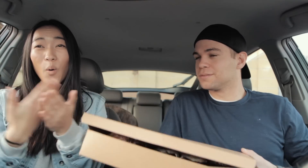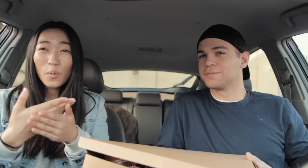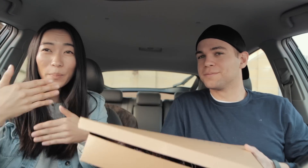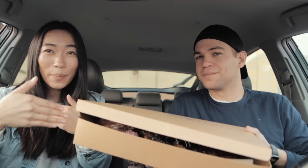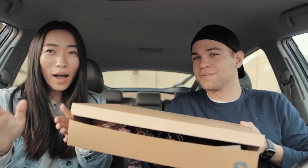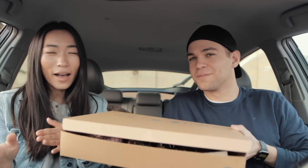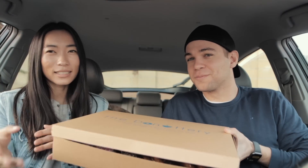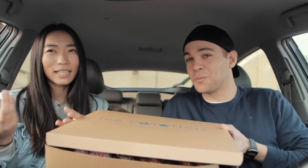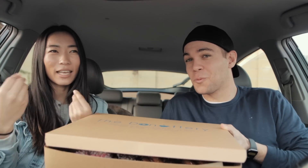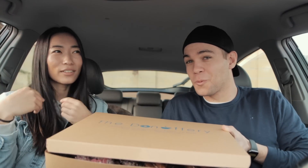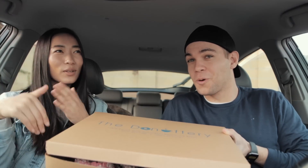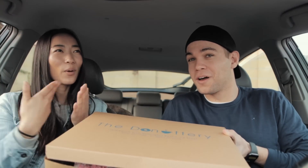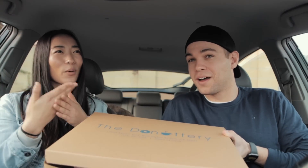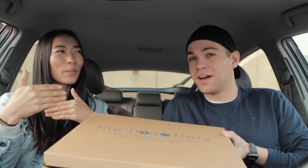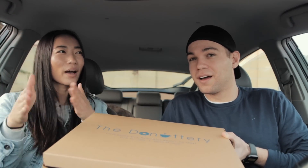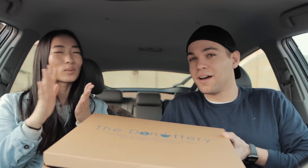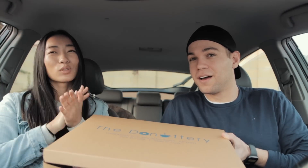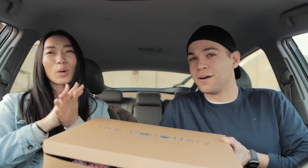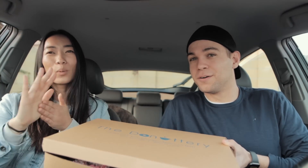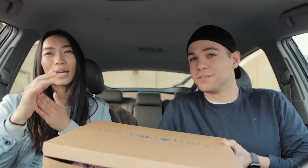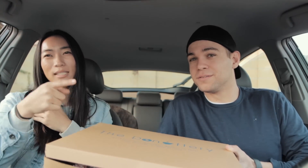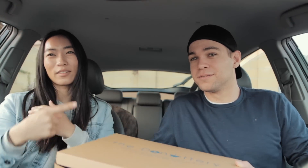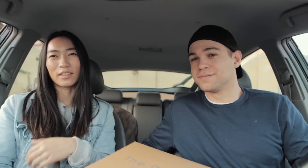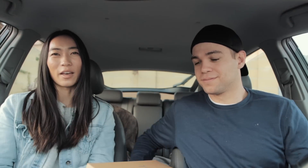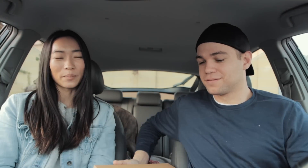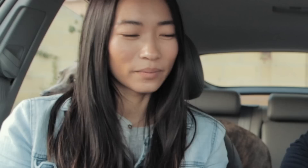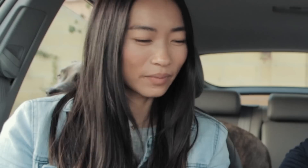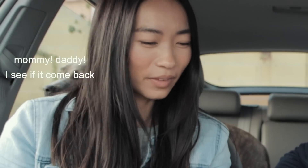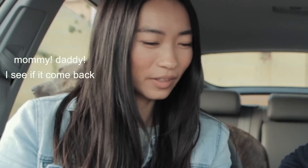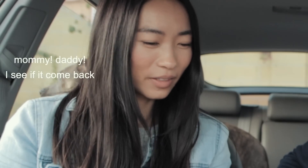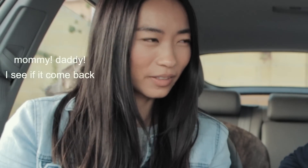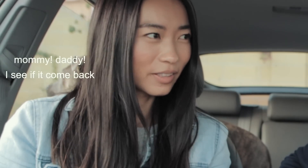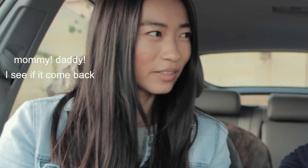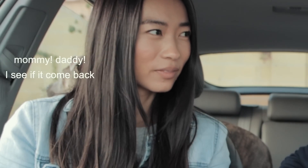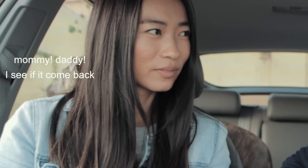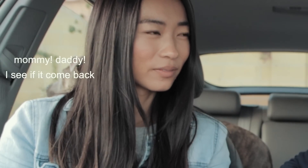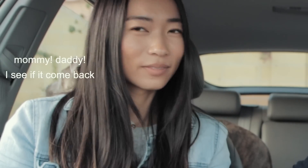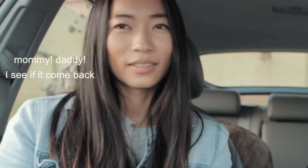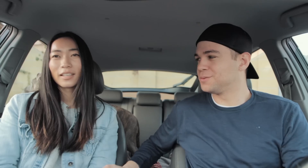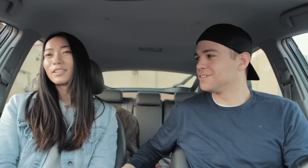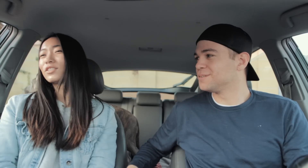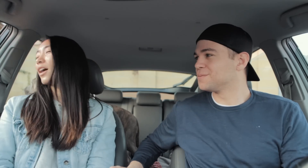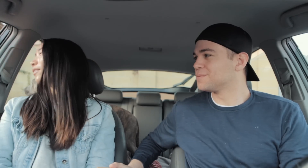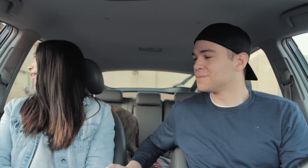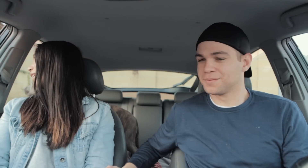we got a whole box. They gave us a whole box which was so nice of them *whining* *growl* *ruff* E: java